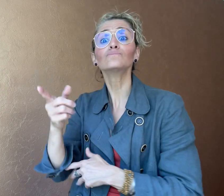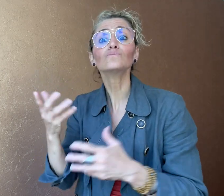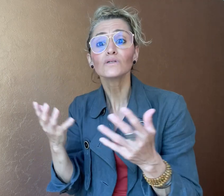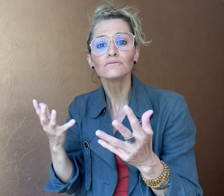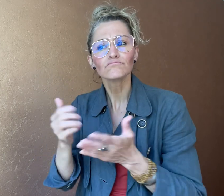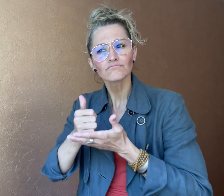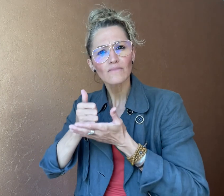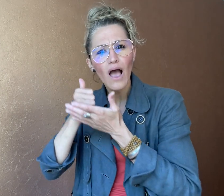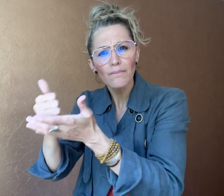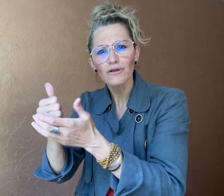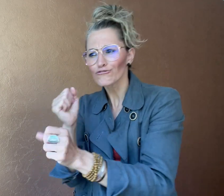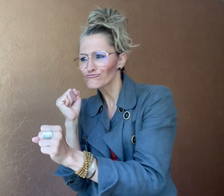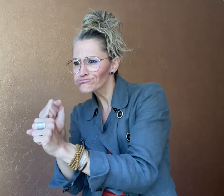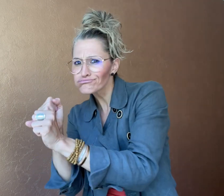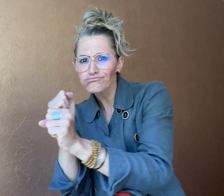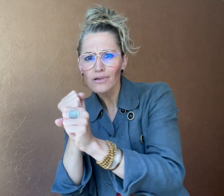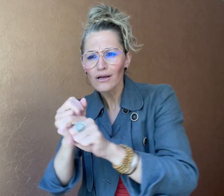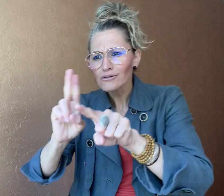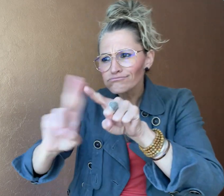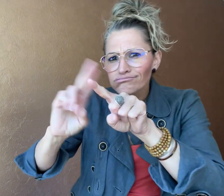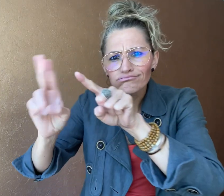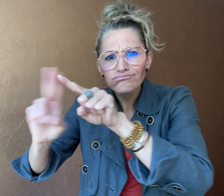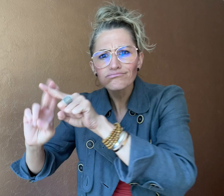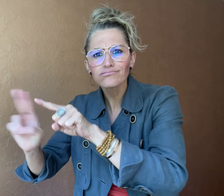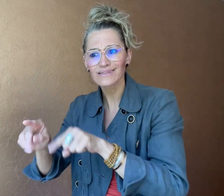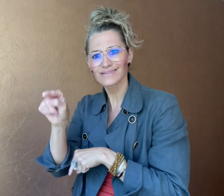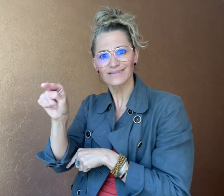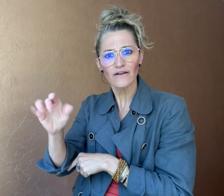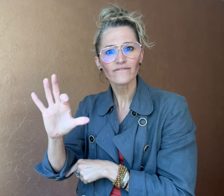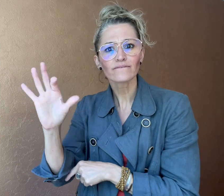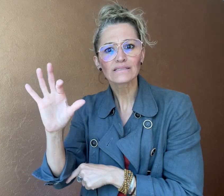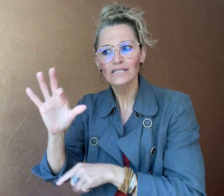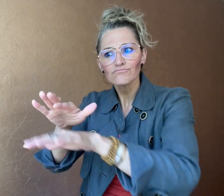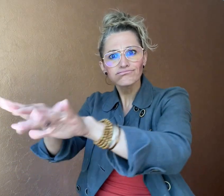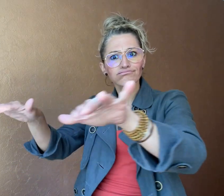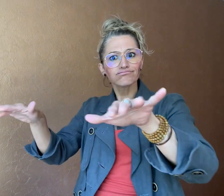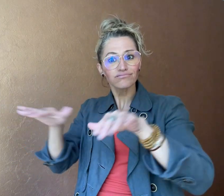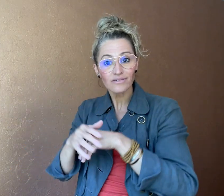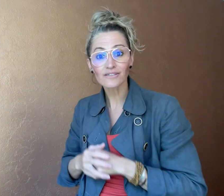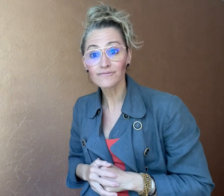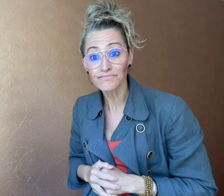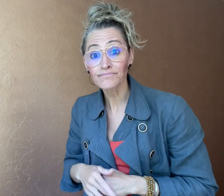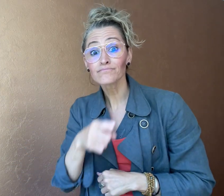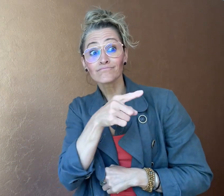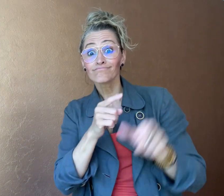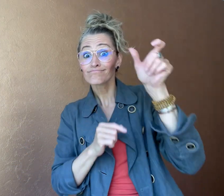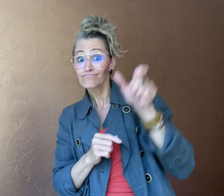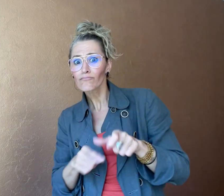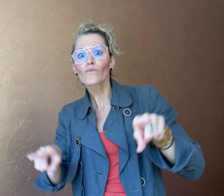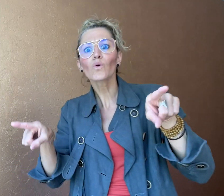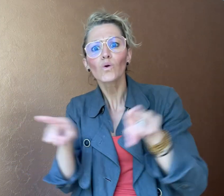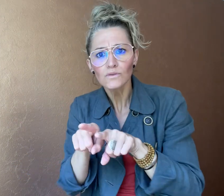Cape Coast School for the Deaf and Blind. He also donated